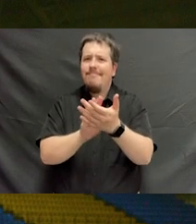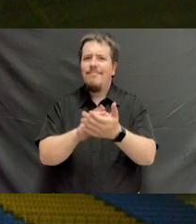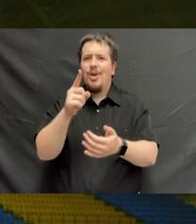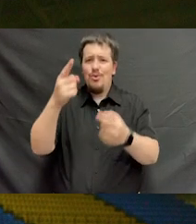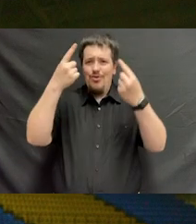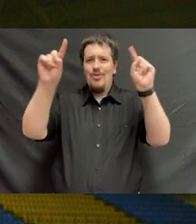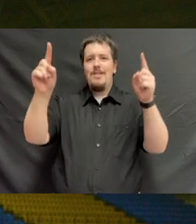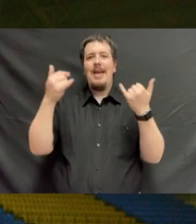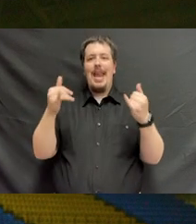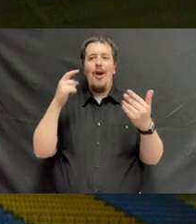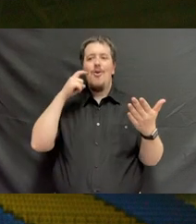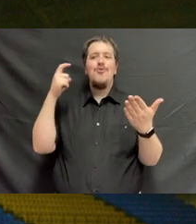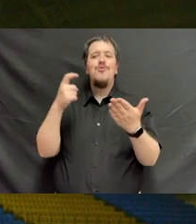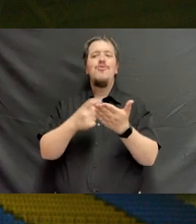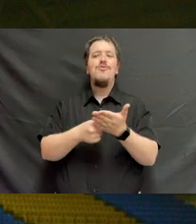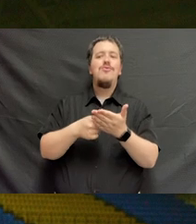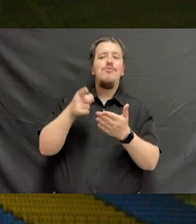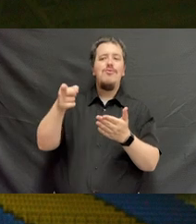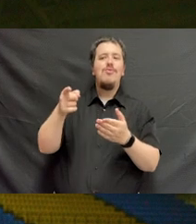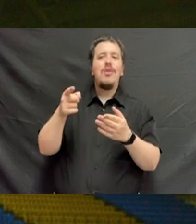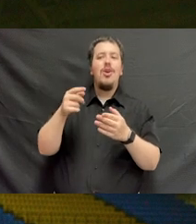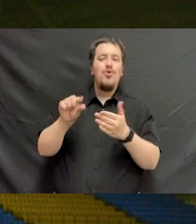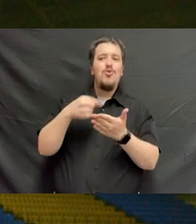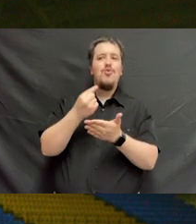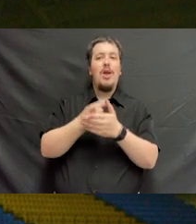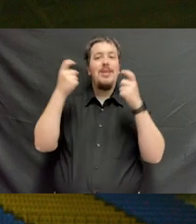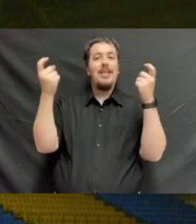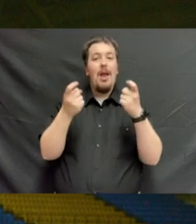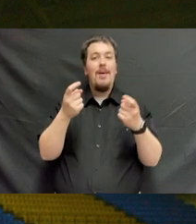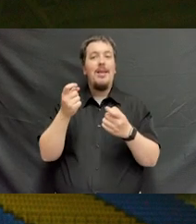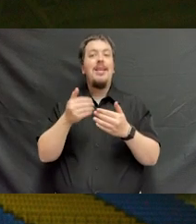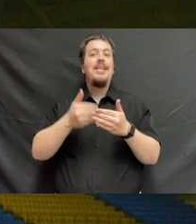and I look forward to recognizing you at our graduation ceremonies next May.